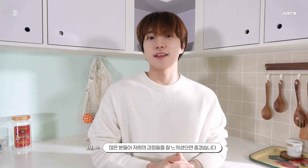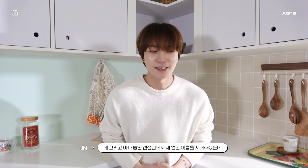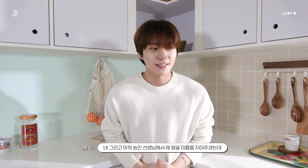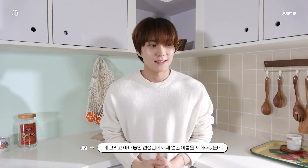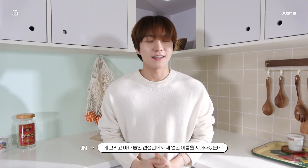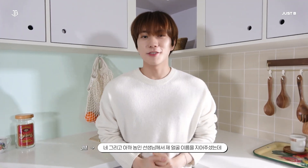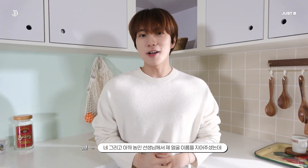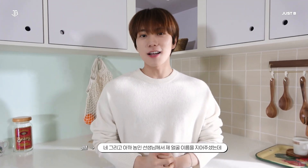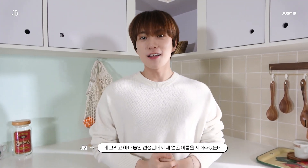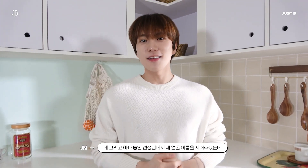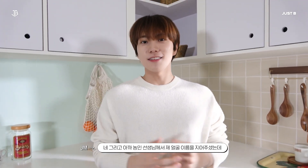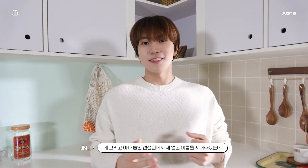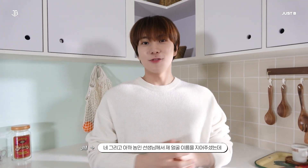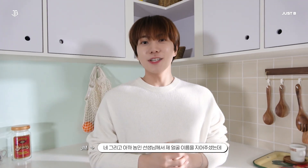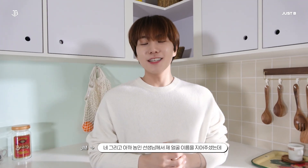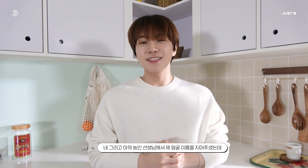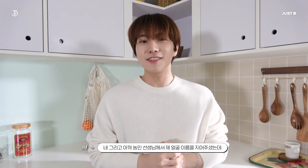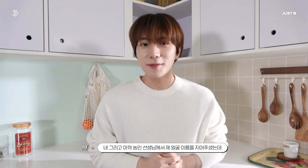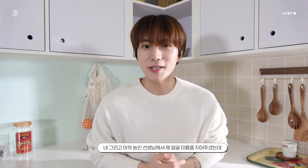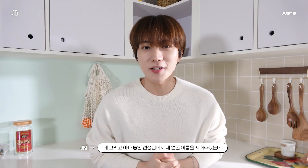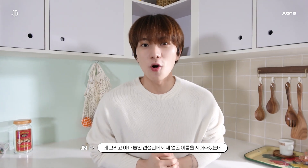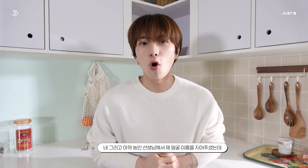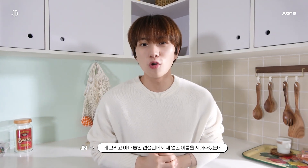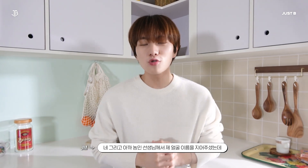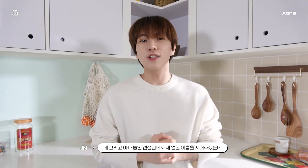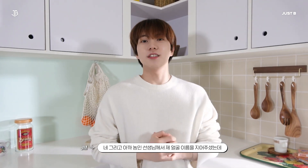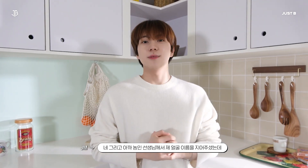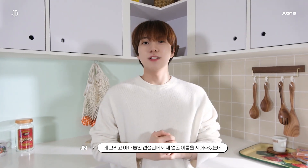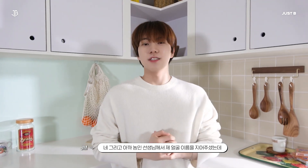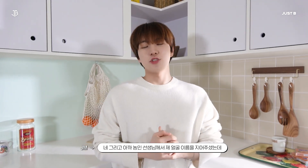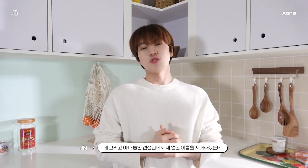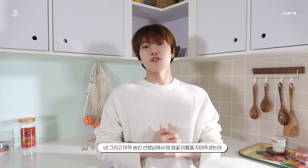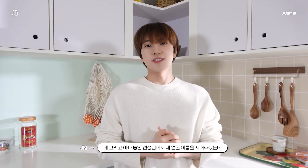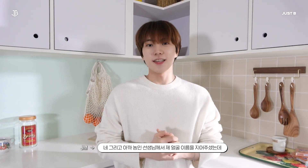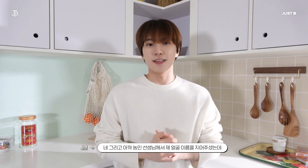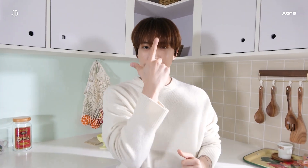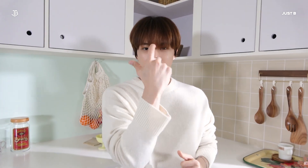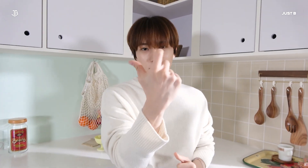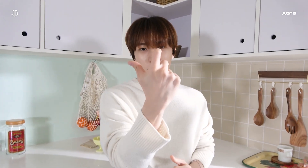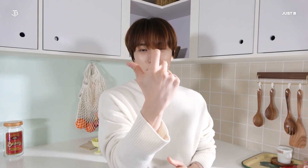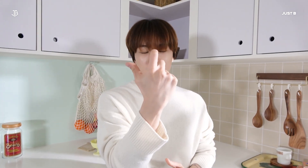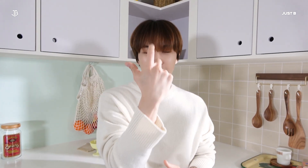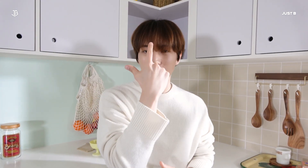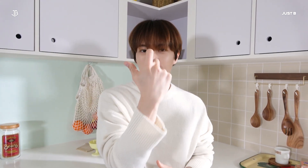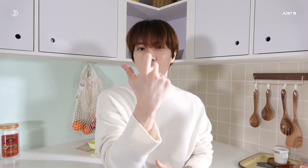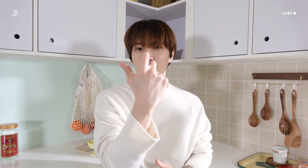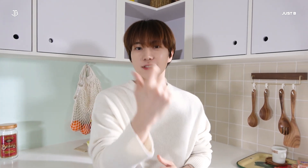Earlier, our instructor gave me a name for my face It's this one This means